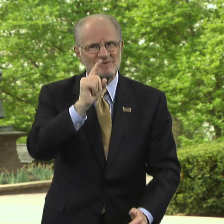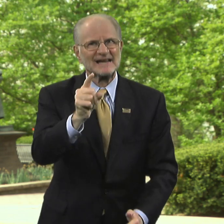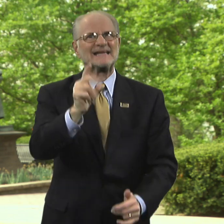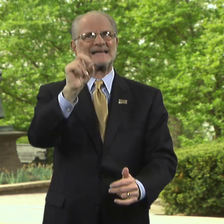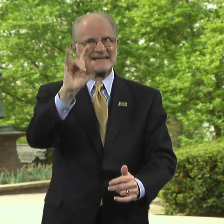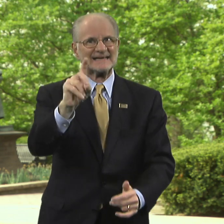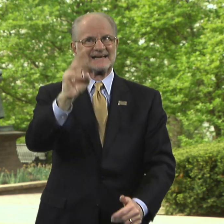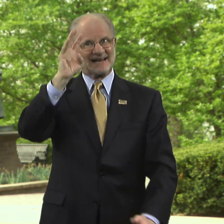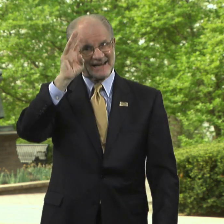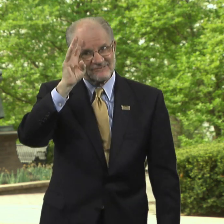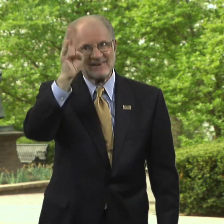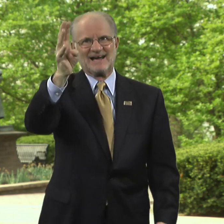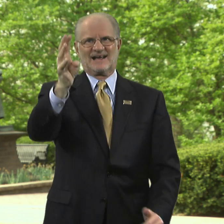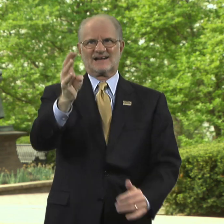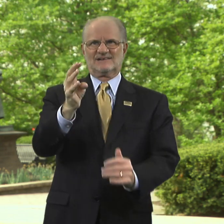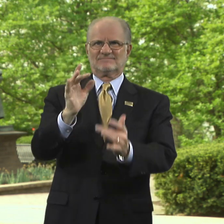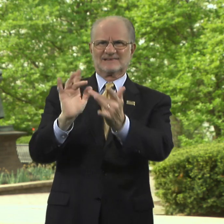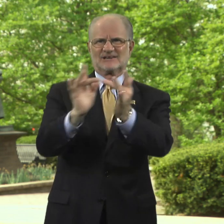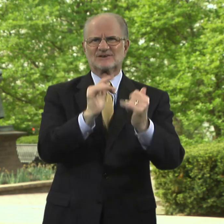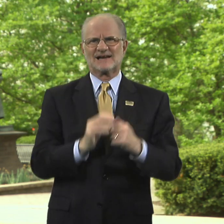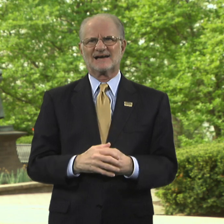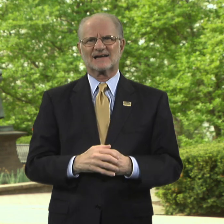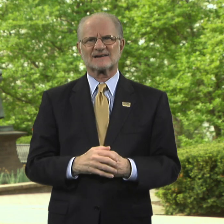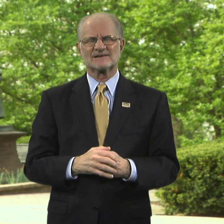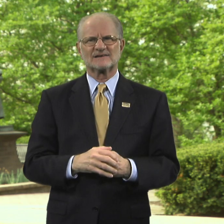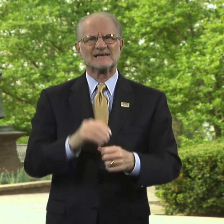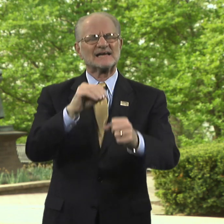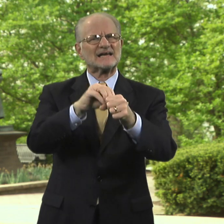He did invent the Internet.